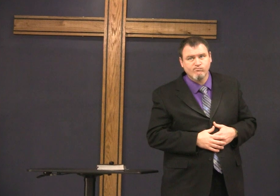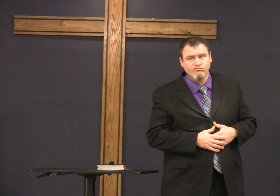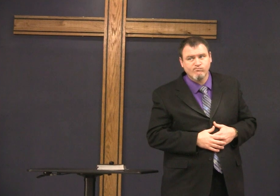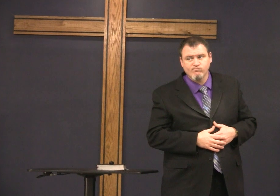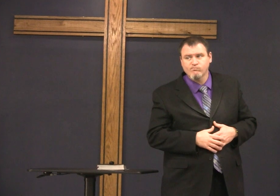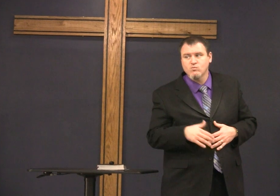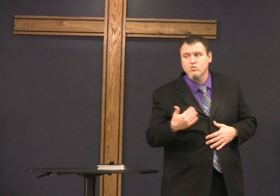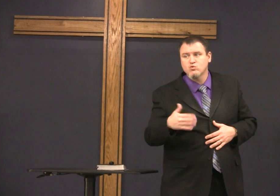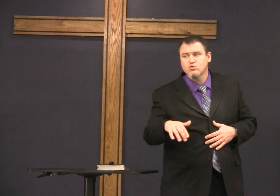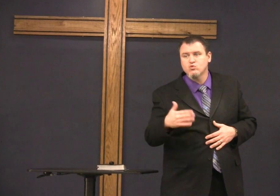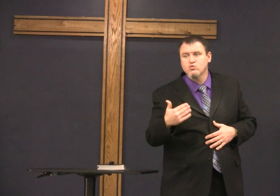foreign